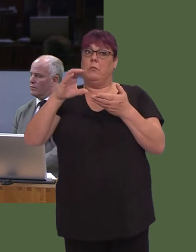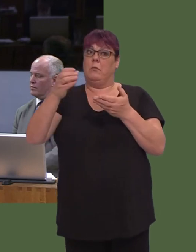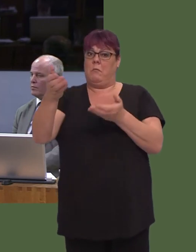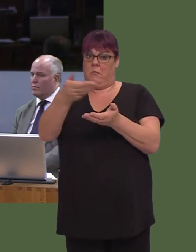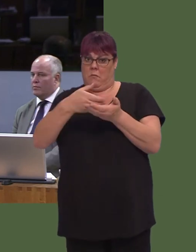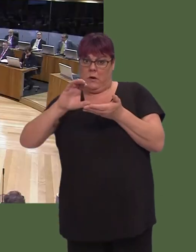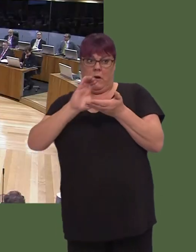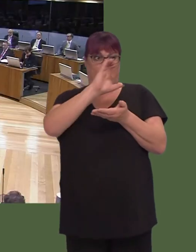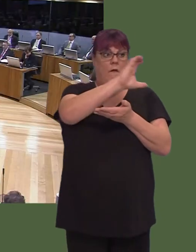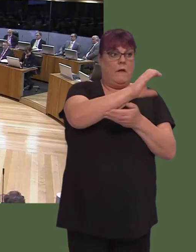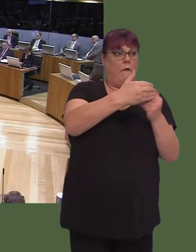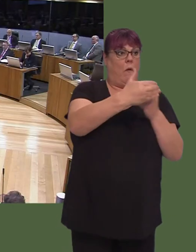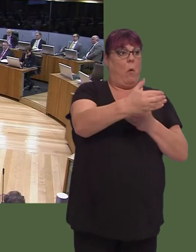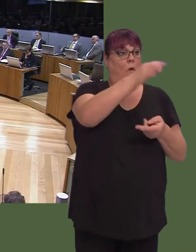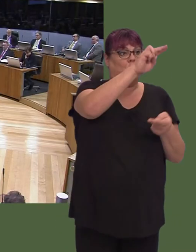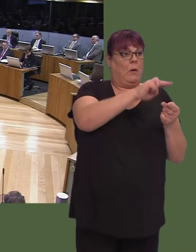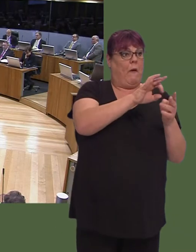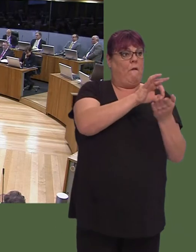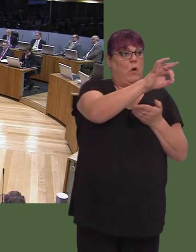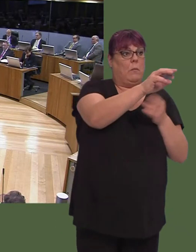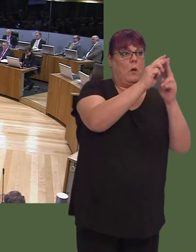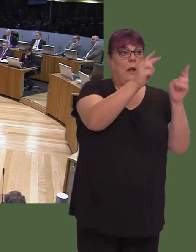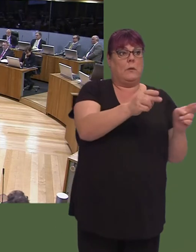Carwyn Jones AM: Well, I would hope that local councils do that anyway.